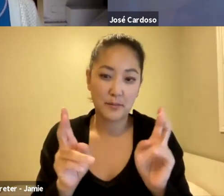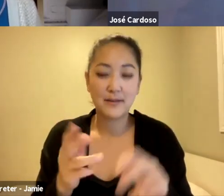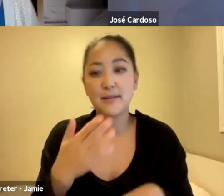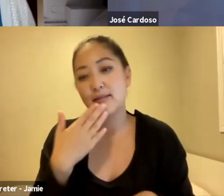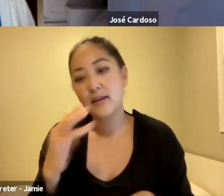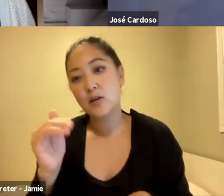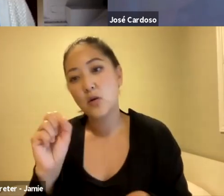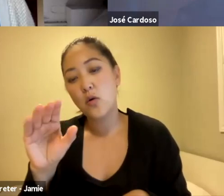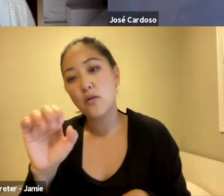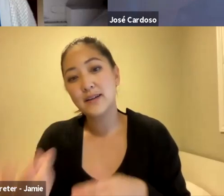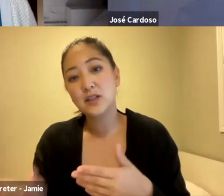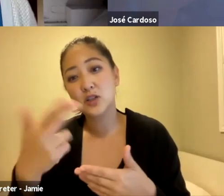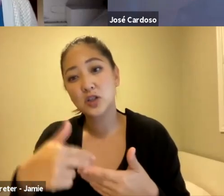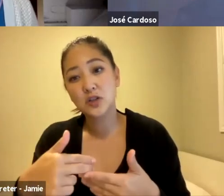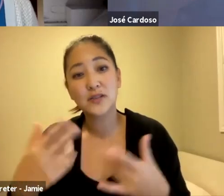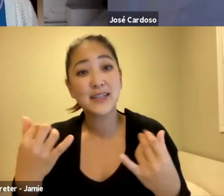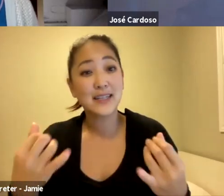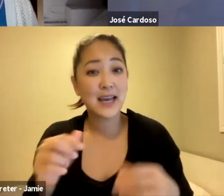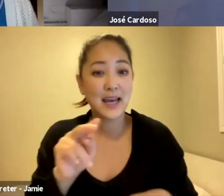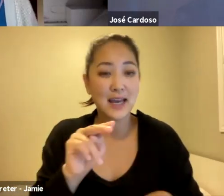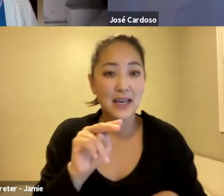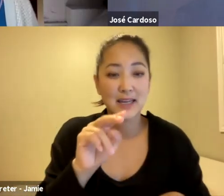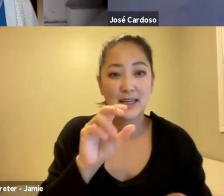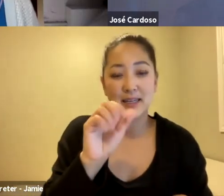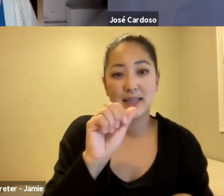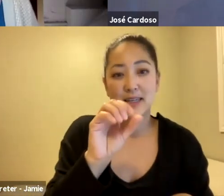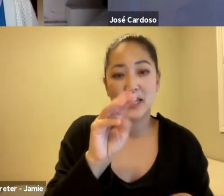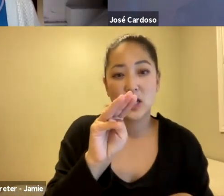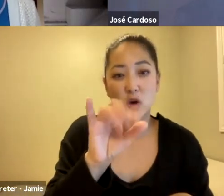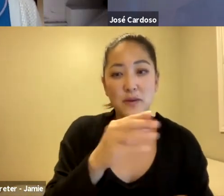and I'm going to actually invite Naomi and Jessica to join me on screen now.